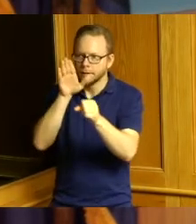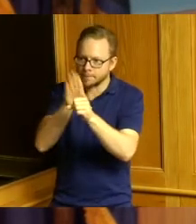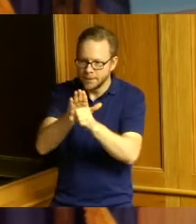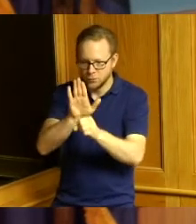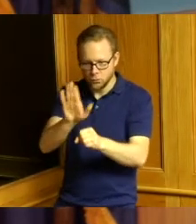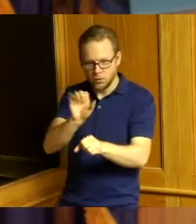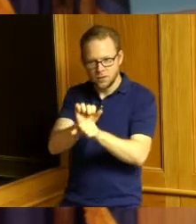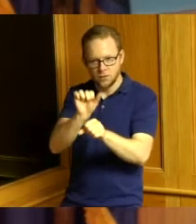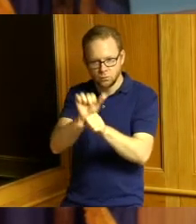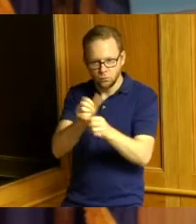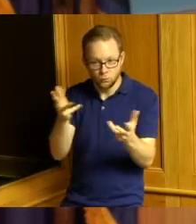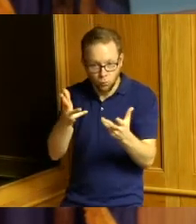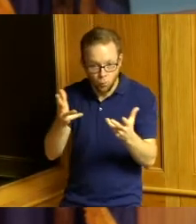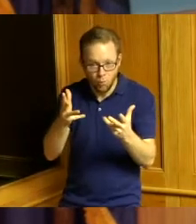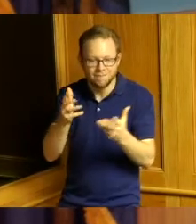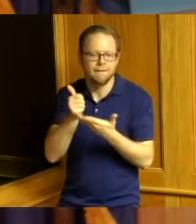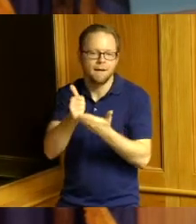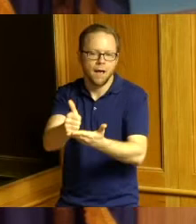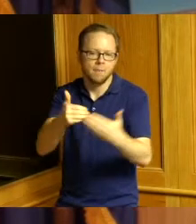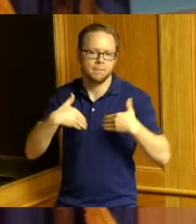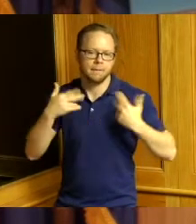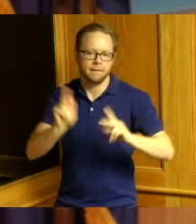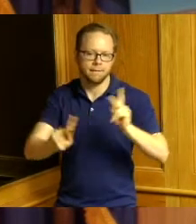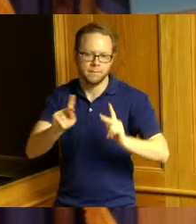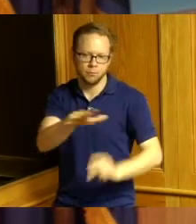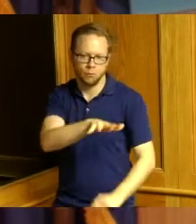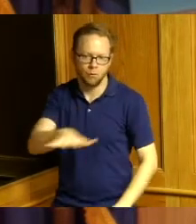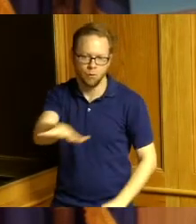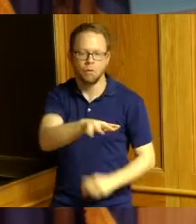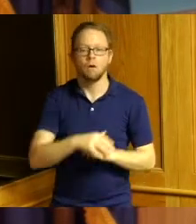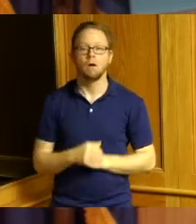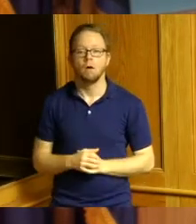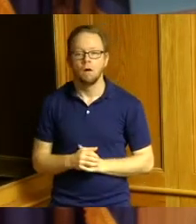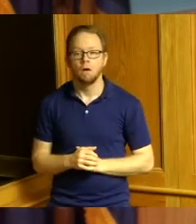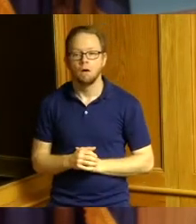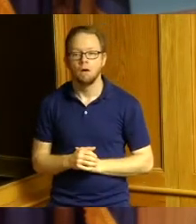our youth in addition to that a lot of people that come through the program